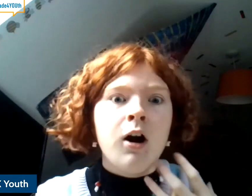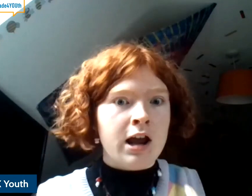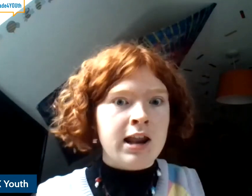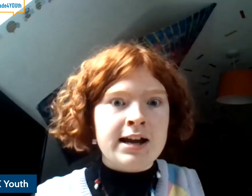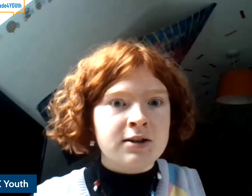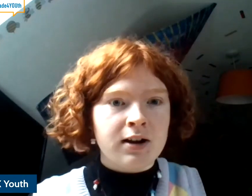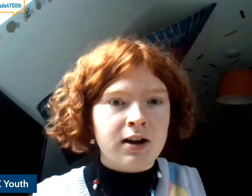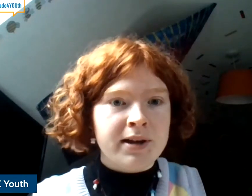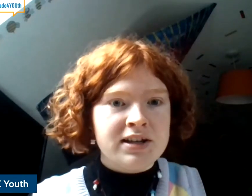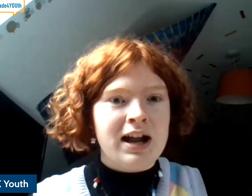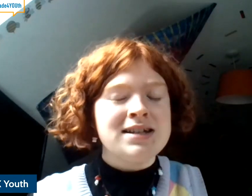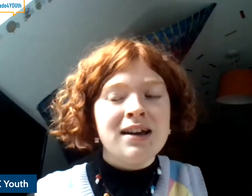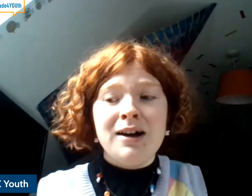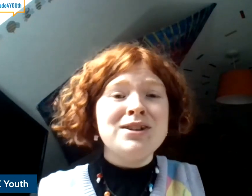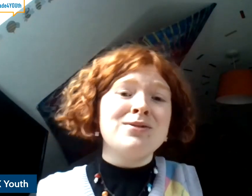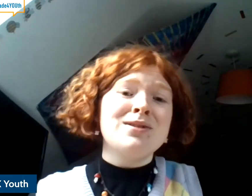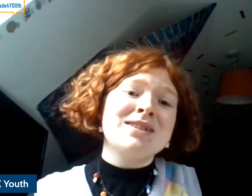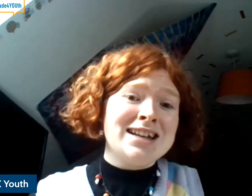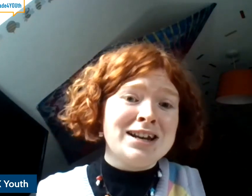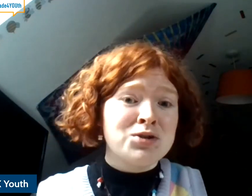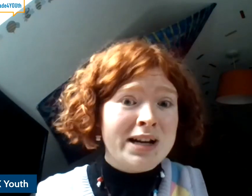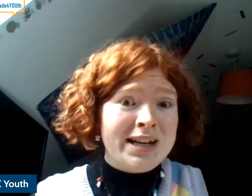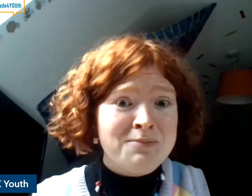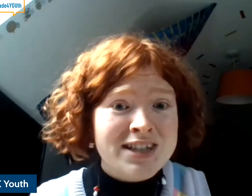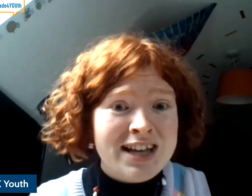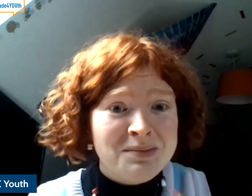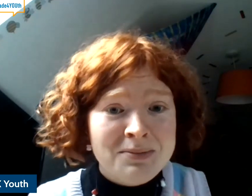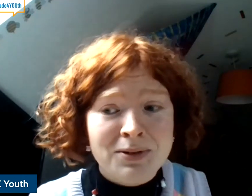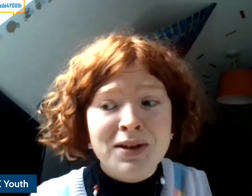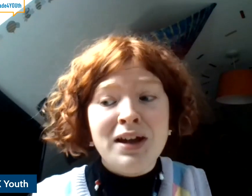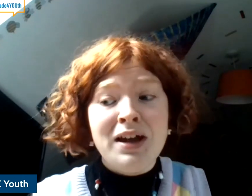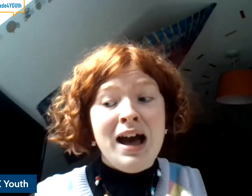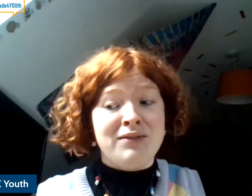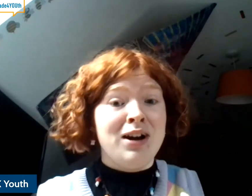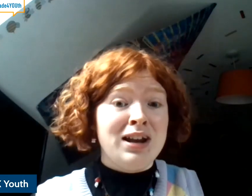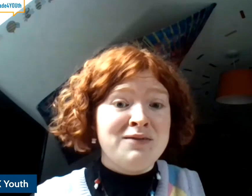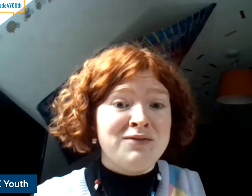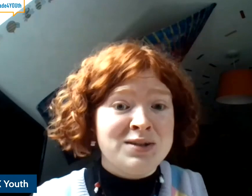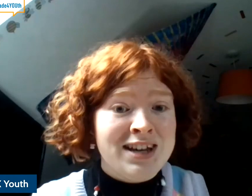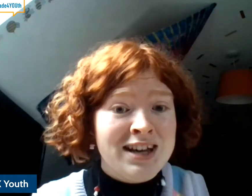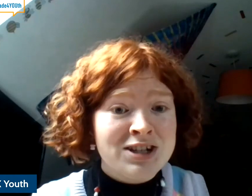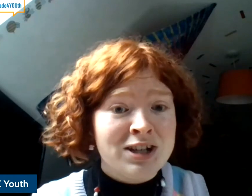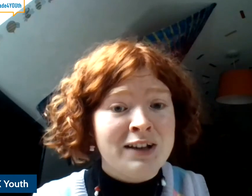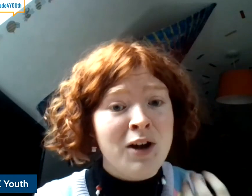online is going to come in tact and then we are don't want to see 28% of the people